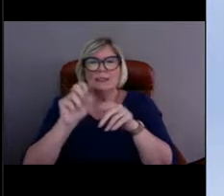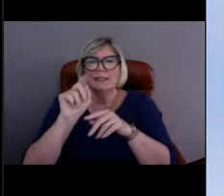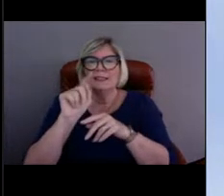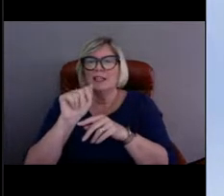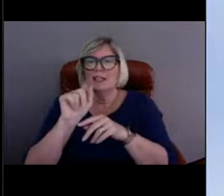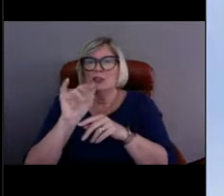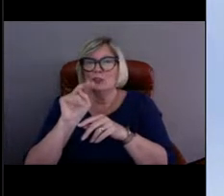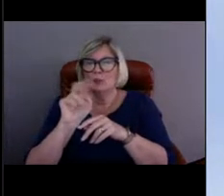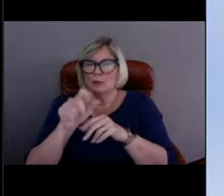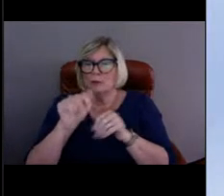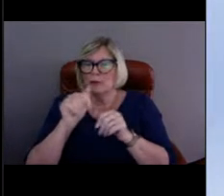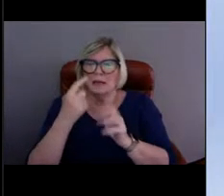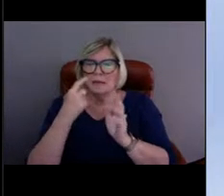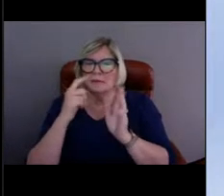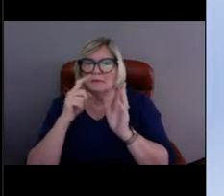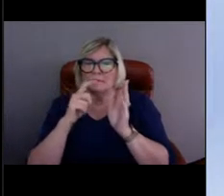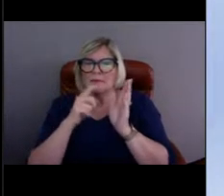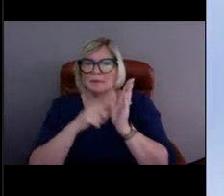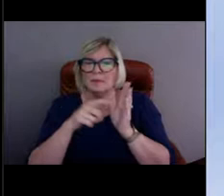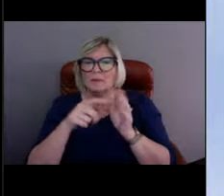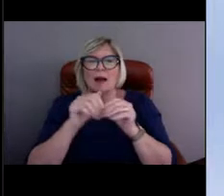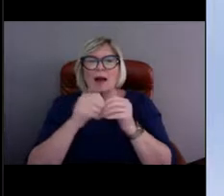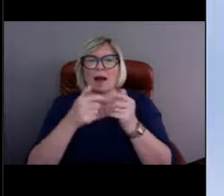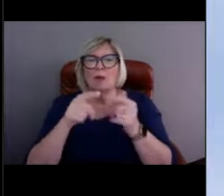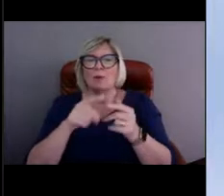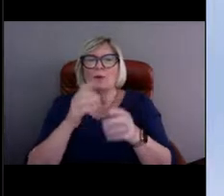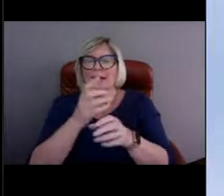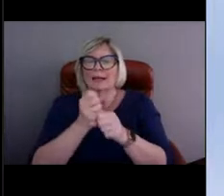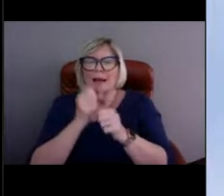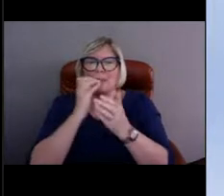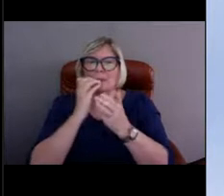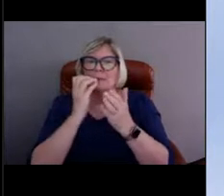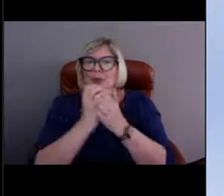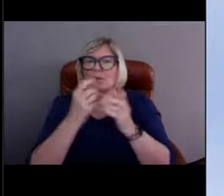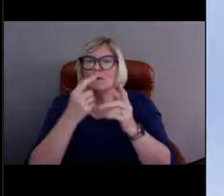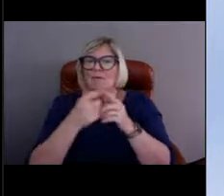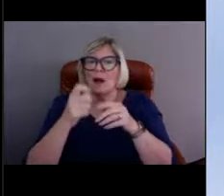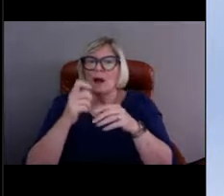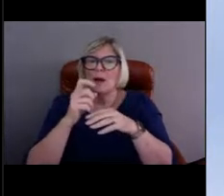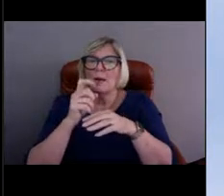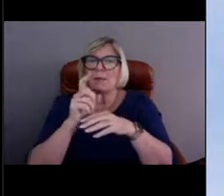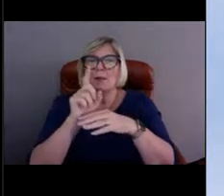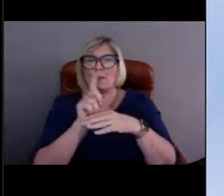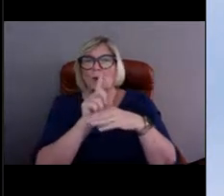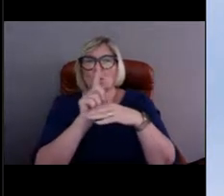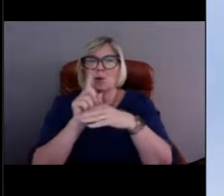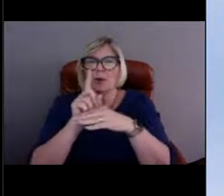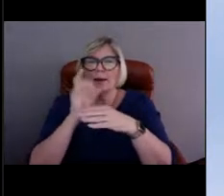how you can get to things like the buoy camera imagery, and that's in the red circle